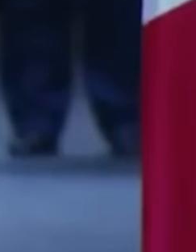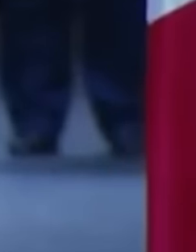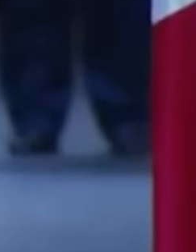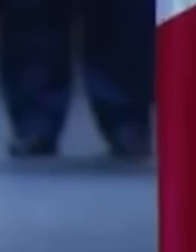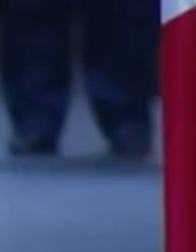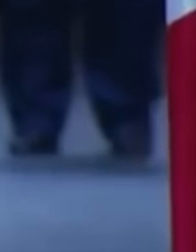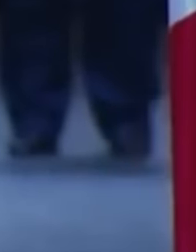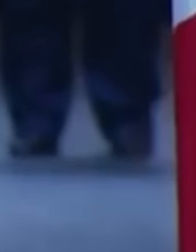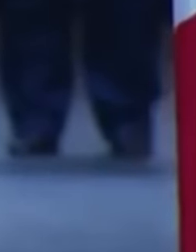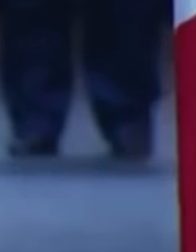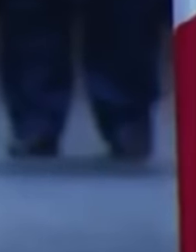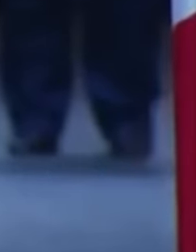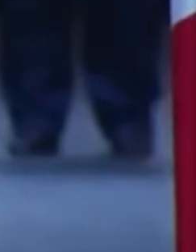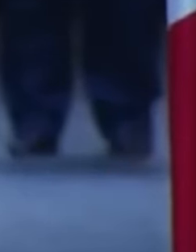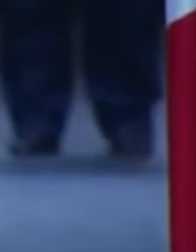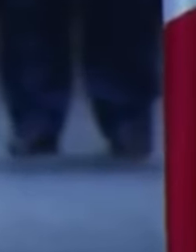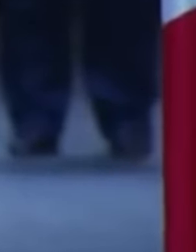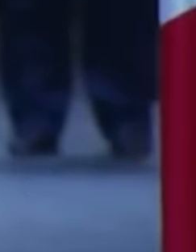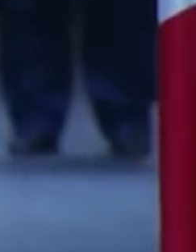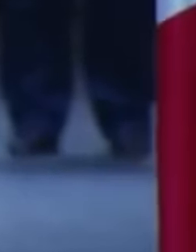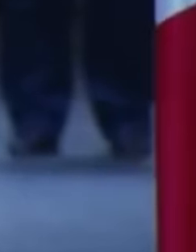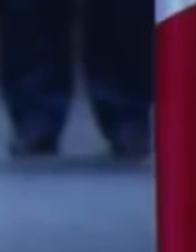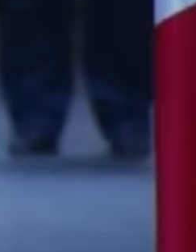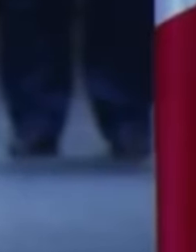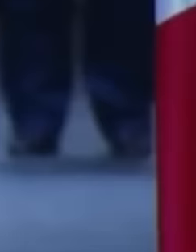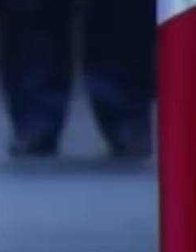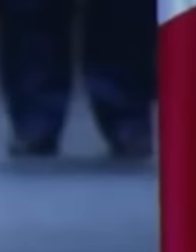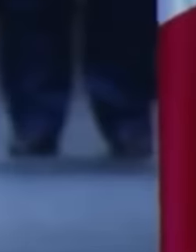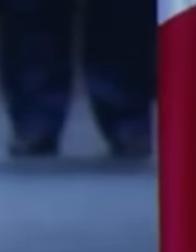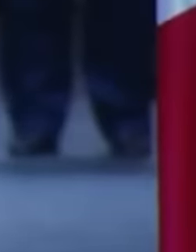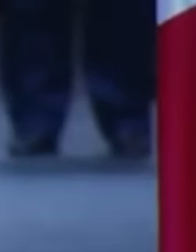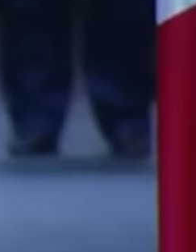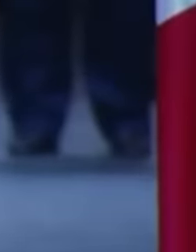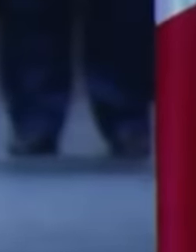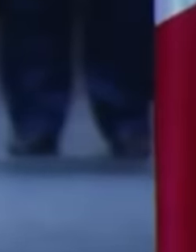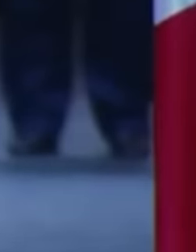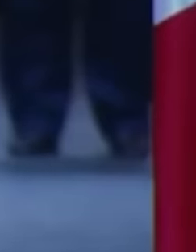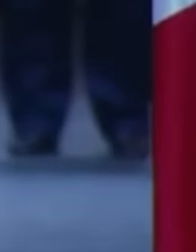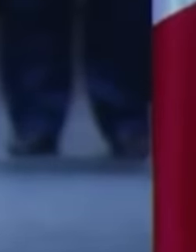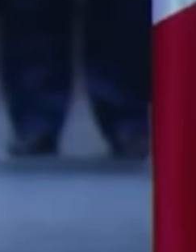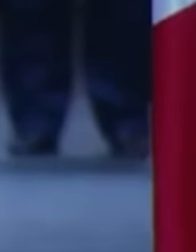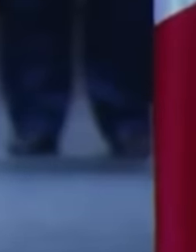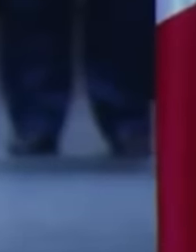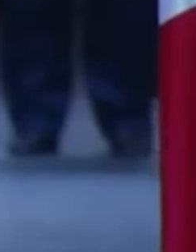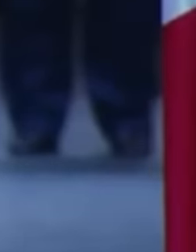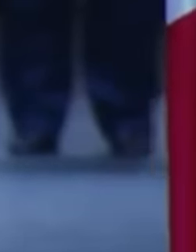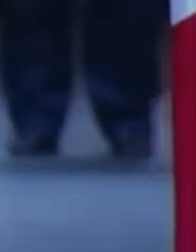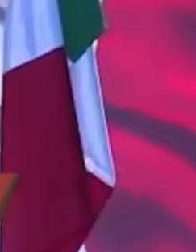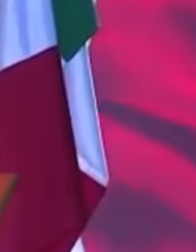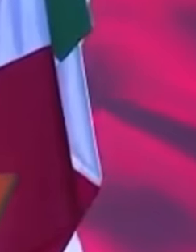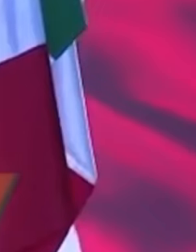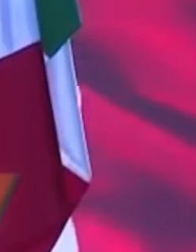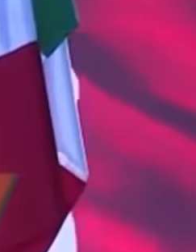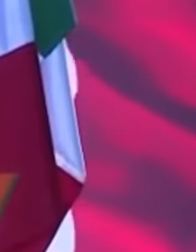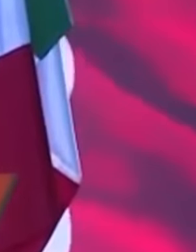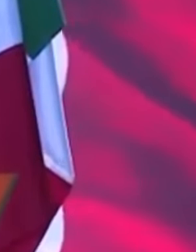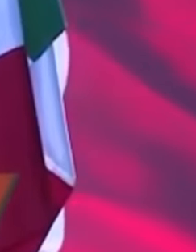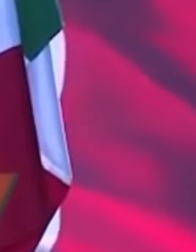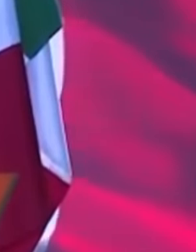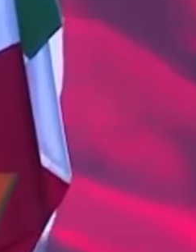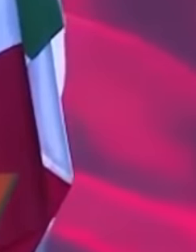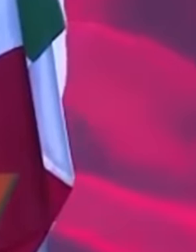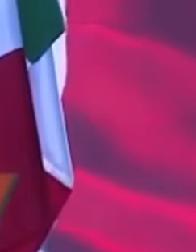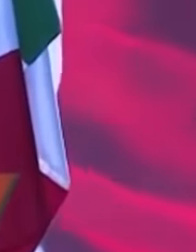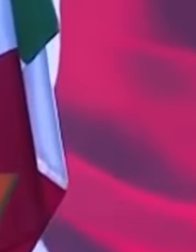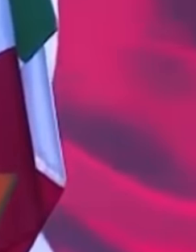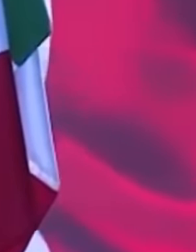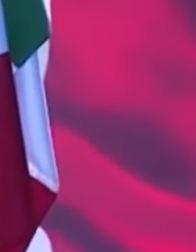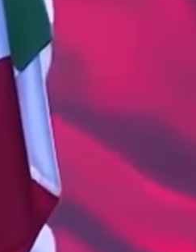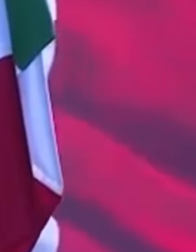forget social leaders peasants workers indigenous women and men who